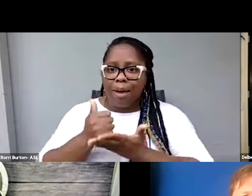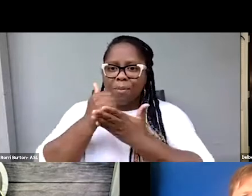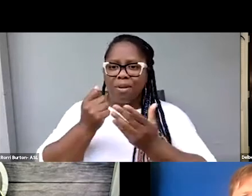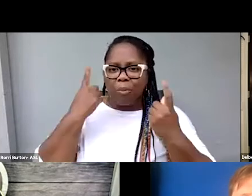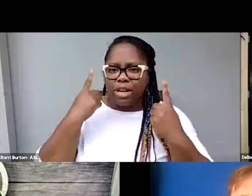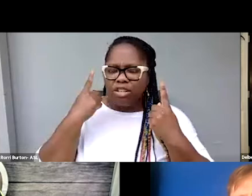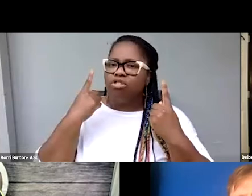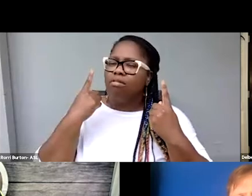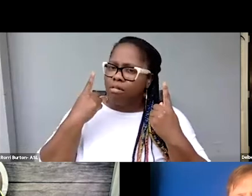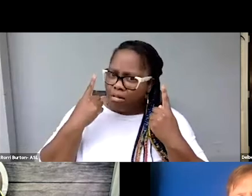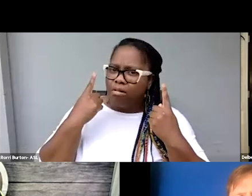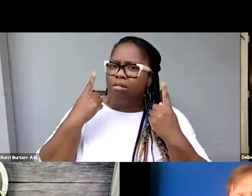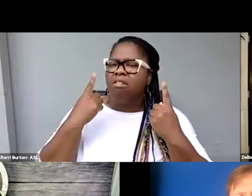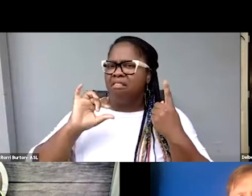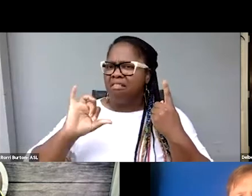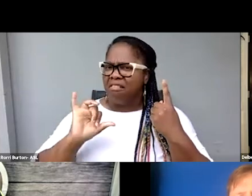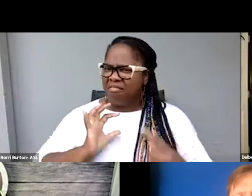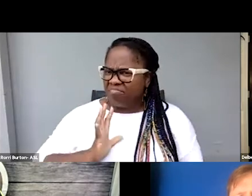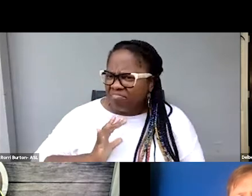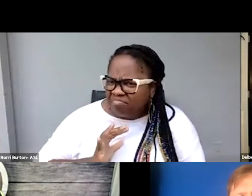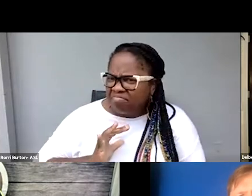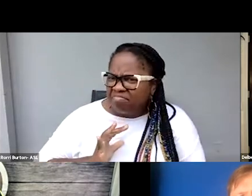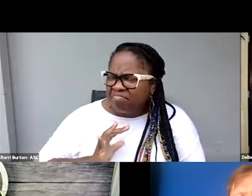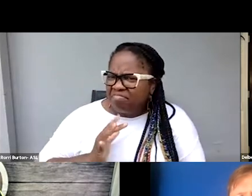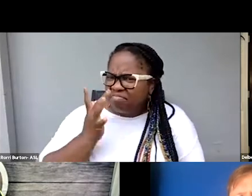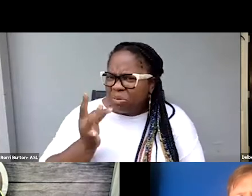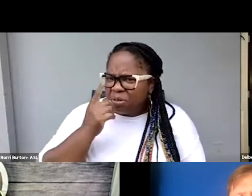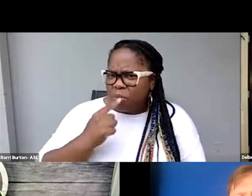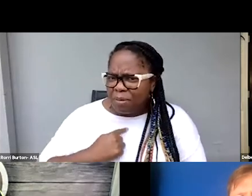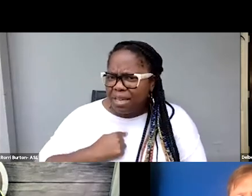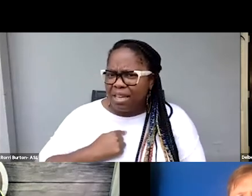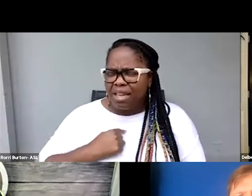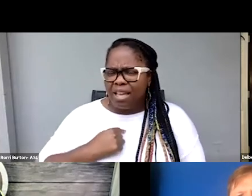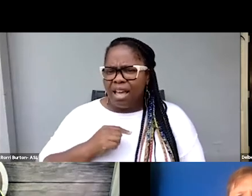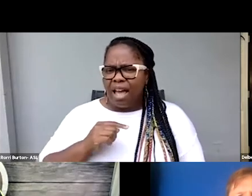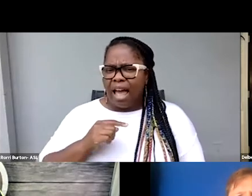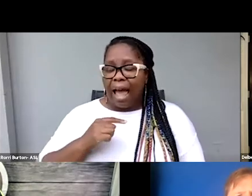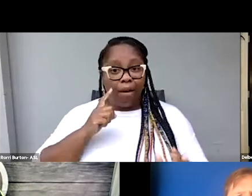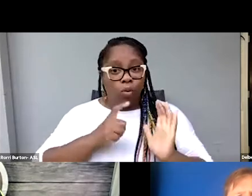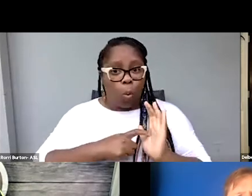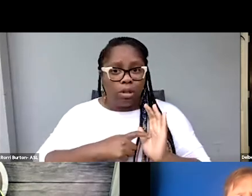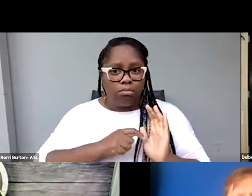That's a very intriguing concept to me. And I've noticed it with auto captioning,